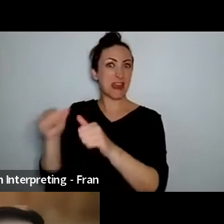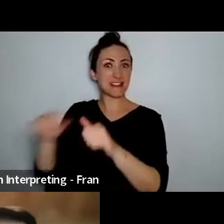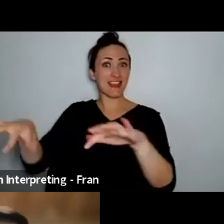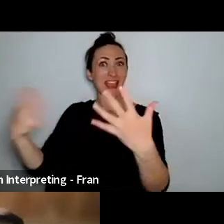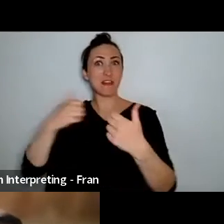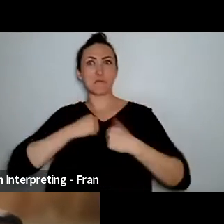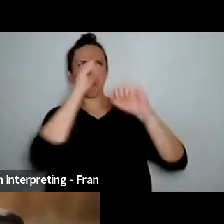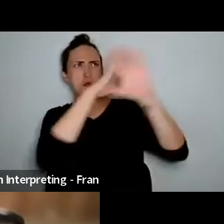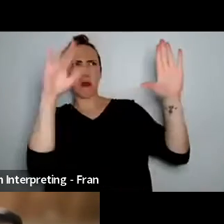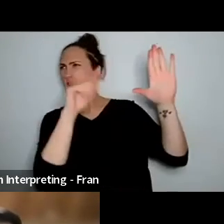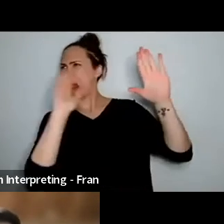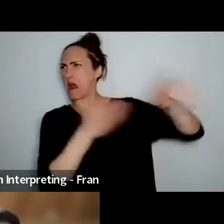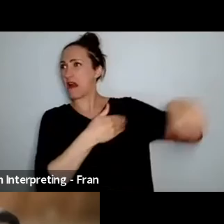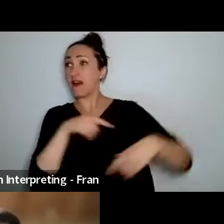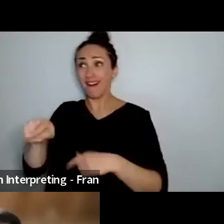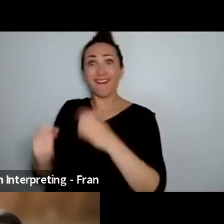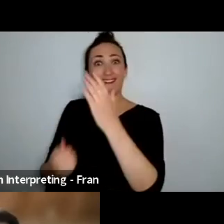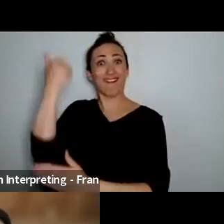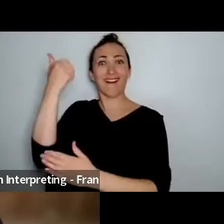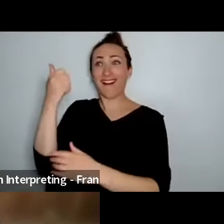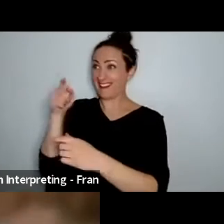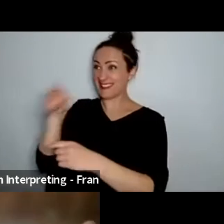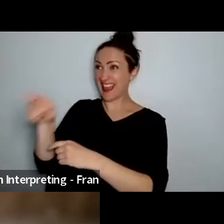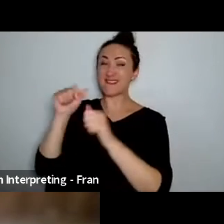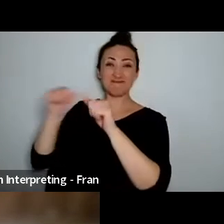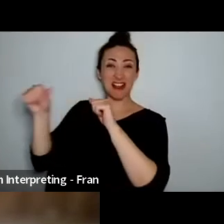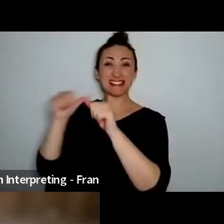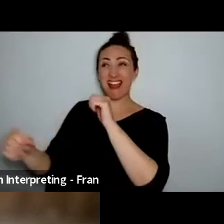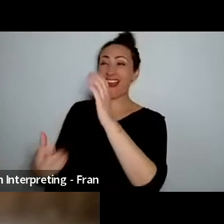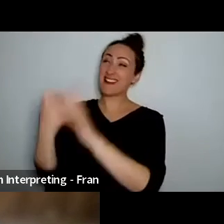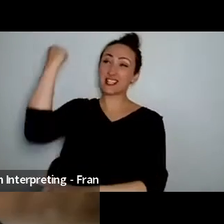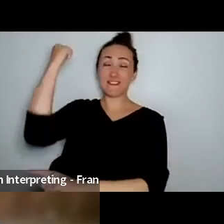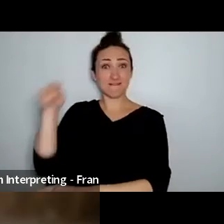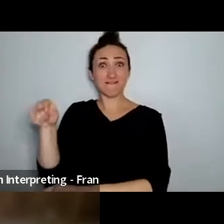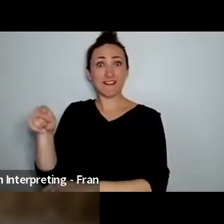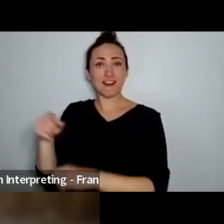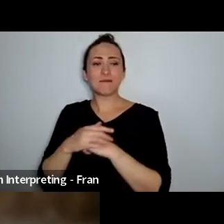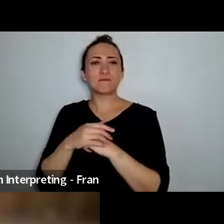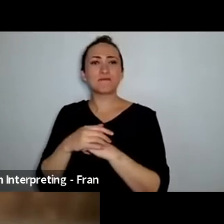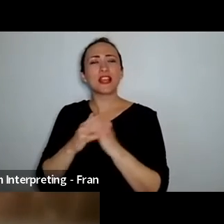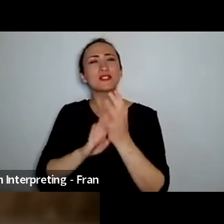soaring through the air so yeah once again it goes back to that that unexpected uh